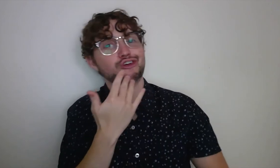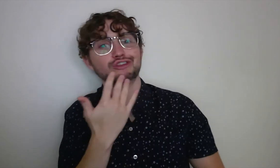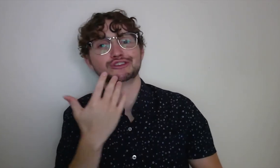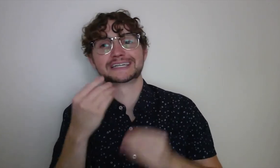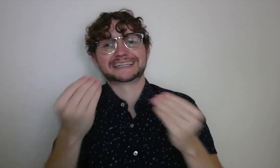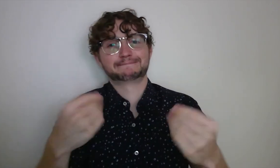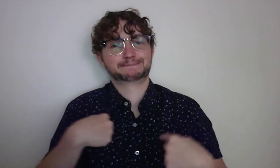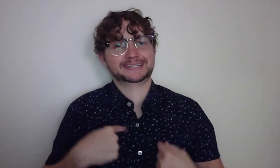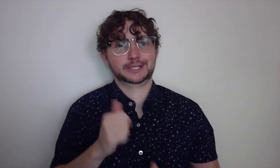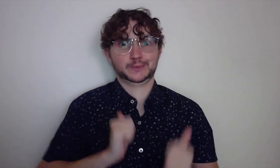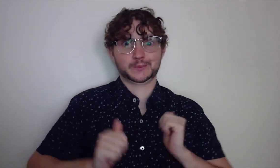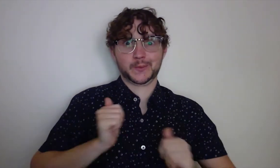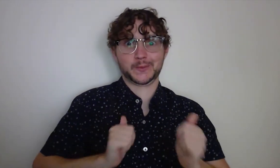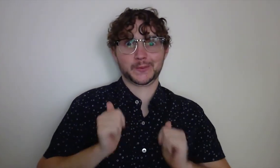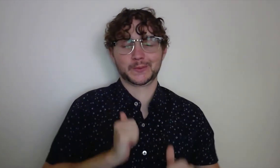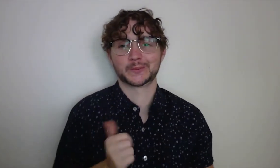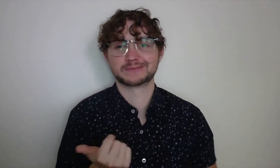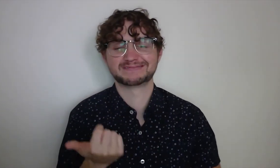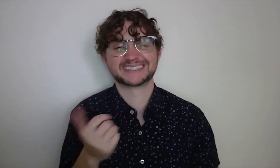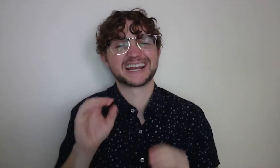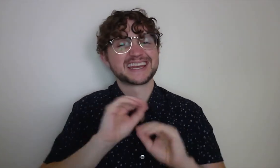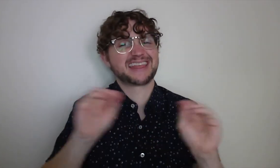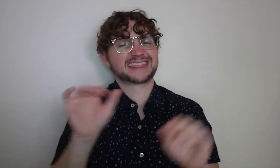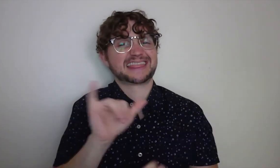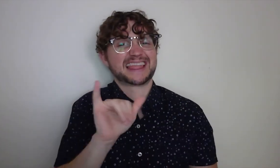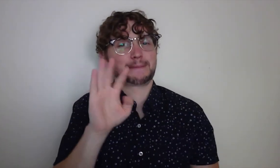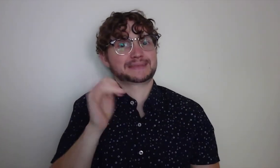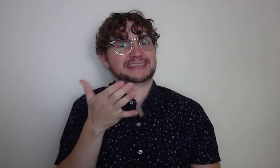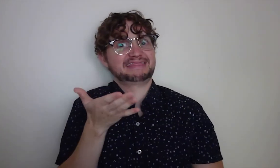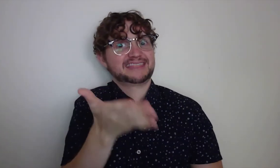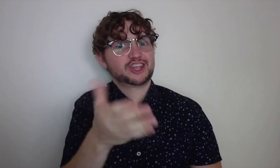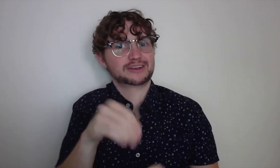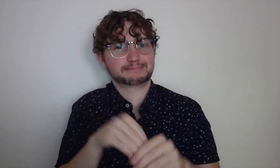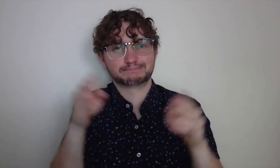to watch nature's colors change and allow nature to give me a show.